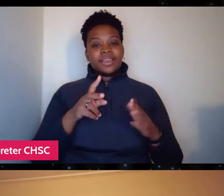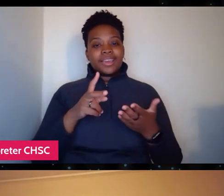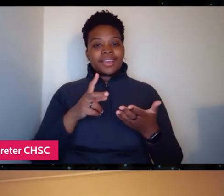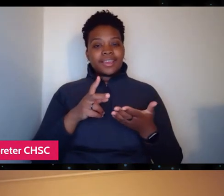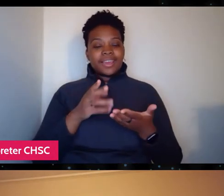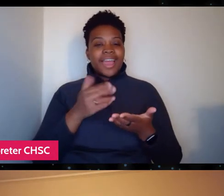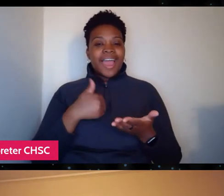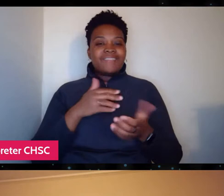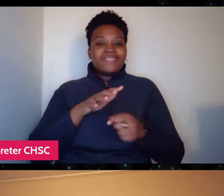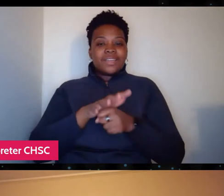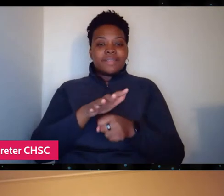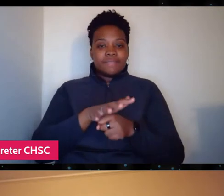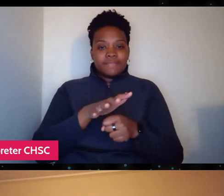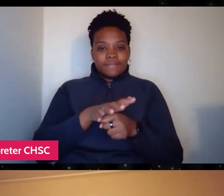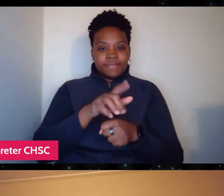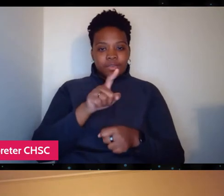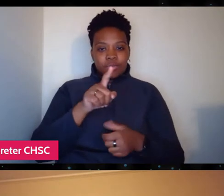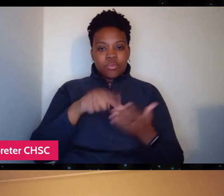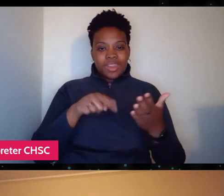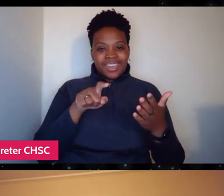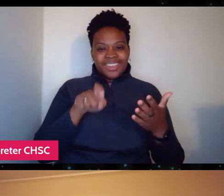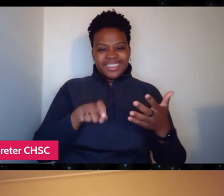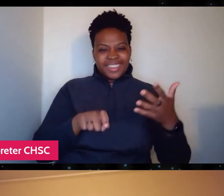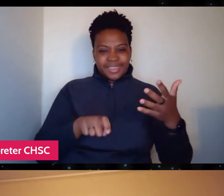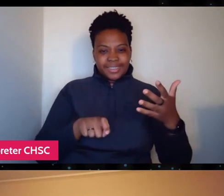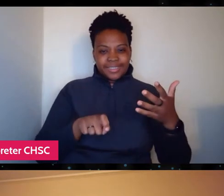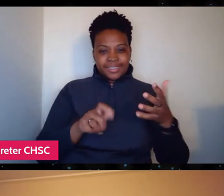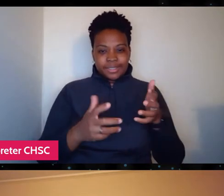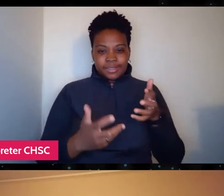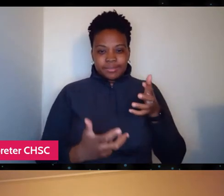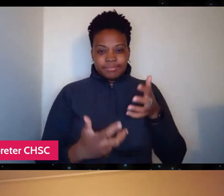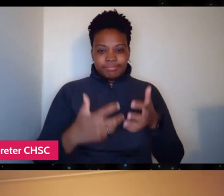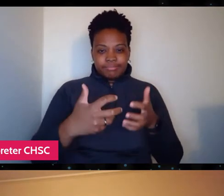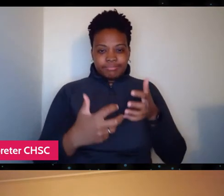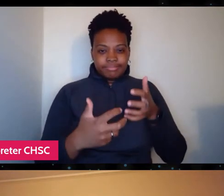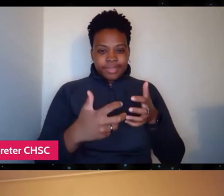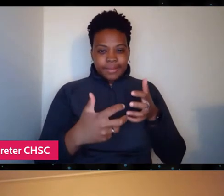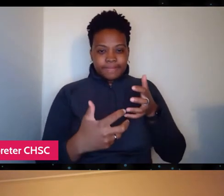to kind of fashion a public profile for himself.